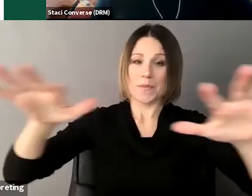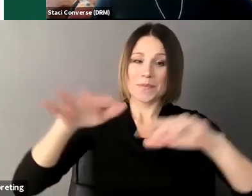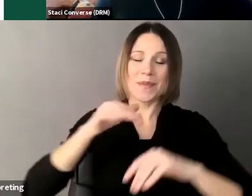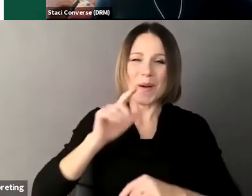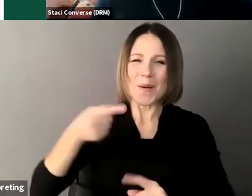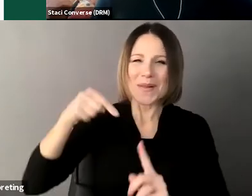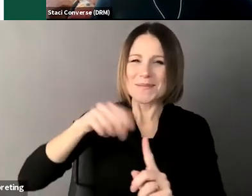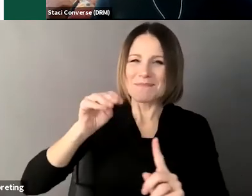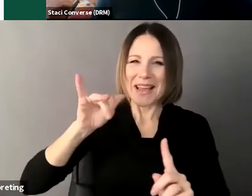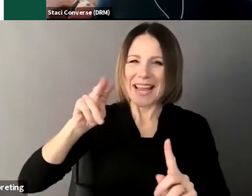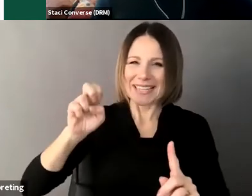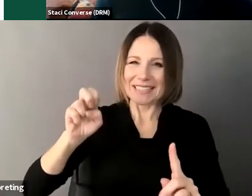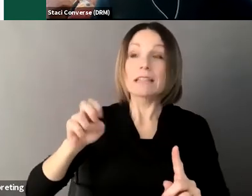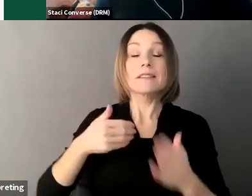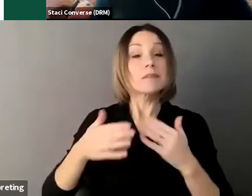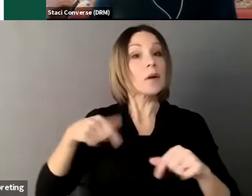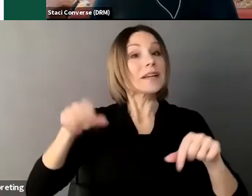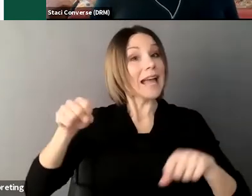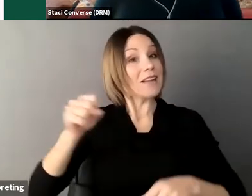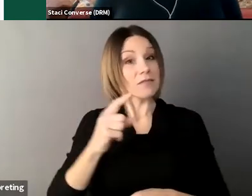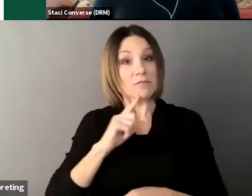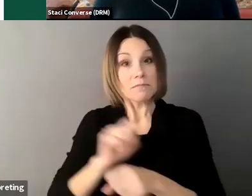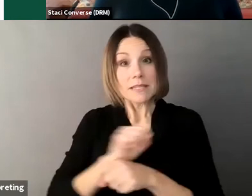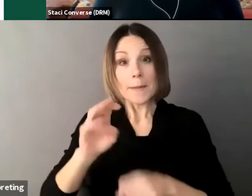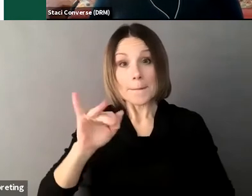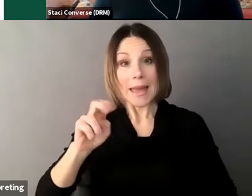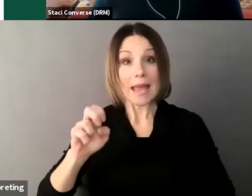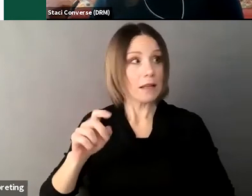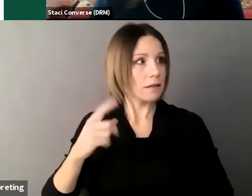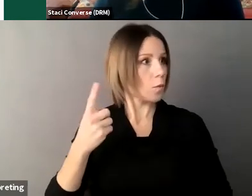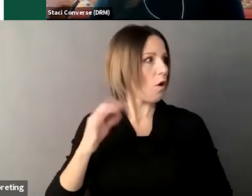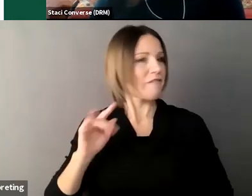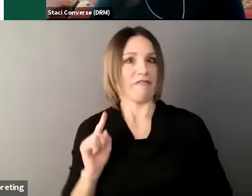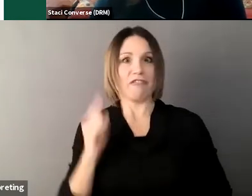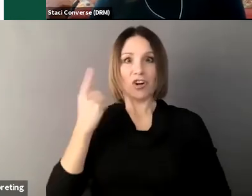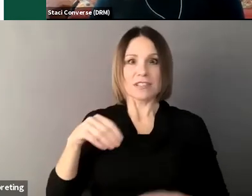one of the first states in the country really to add legislation so supported decision-making